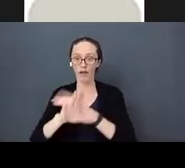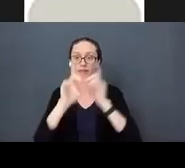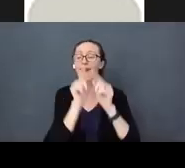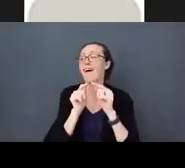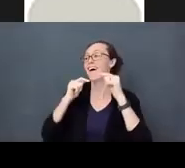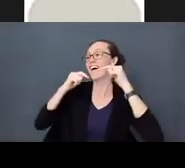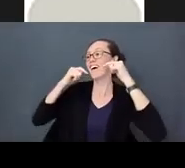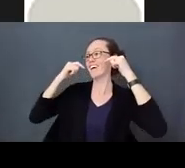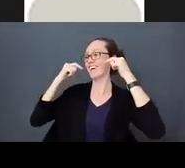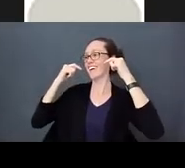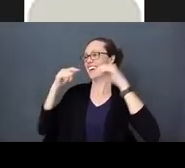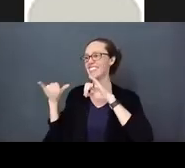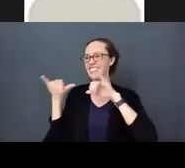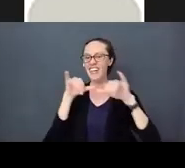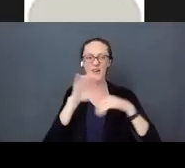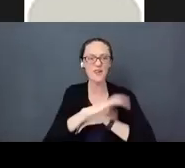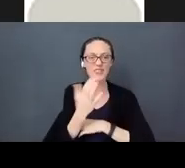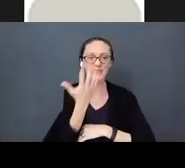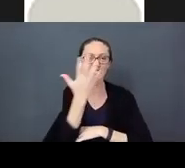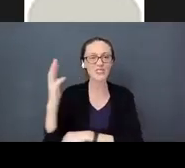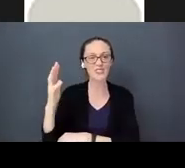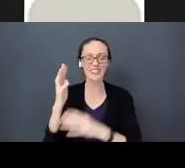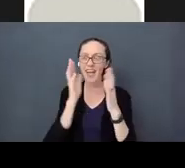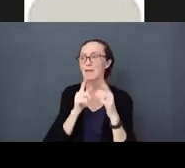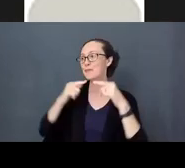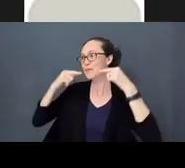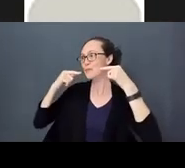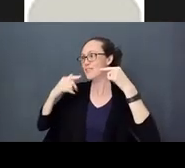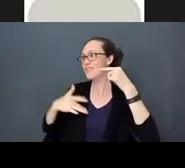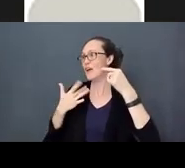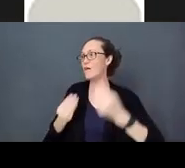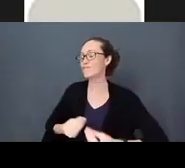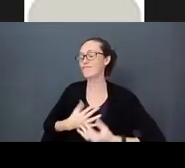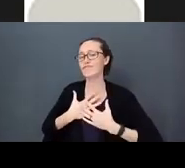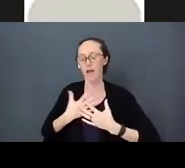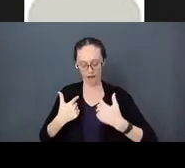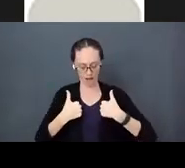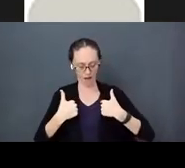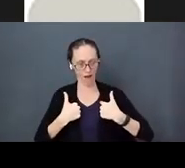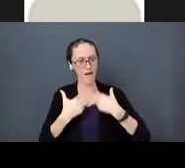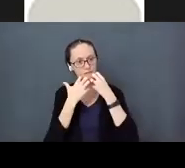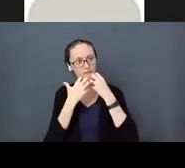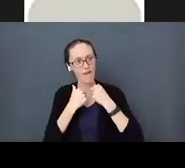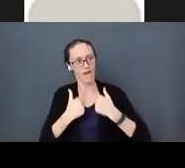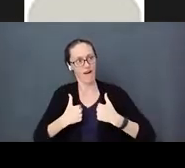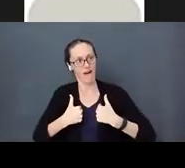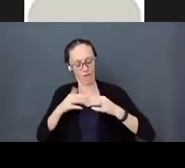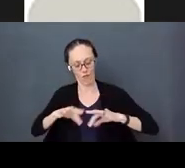of love makes you feel valuable, makes you feel worthwhile. That’s the kind of love babies need.